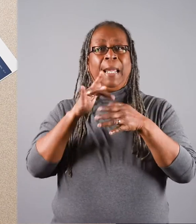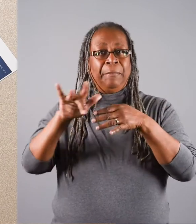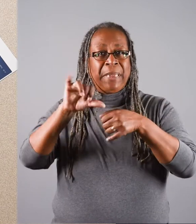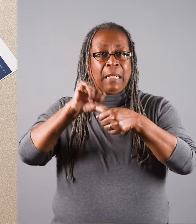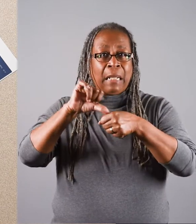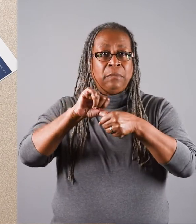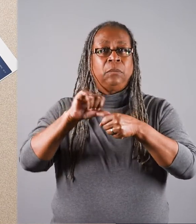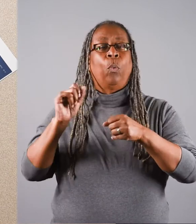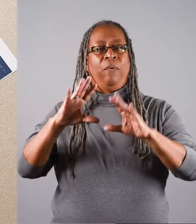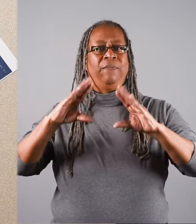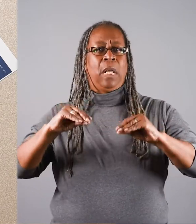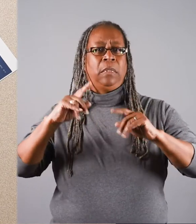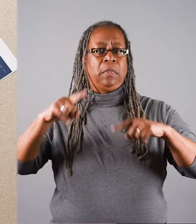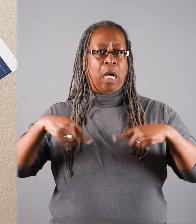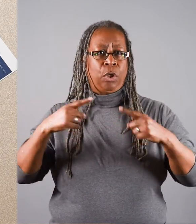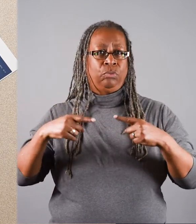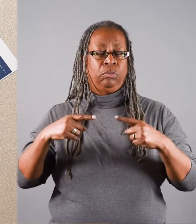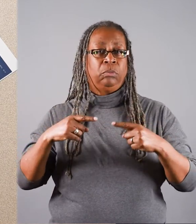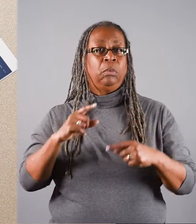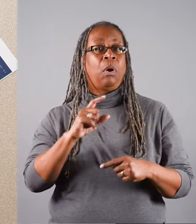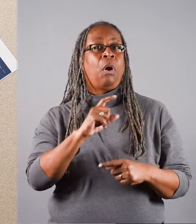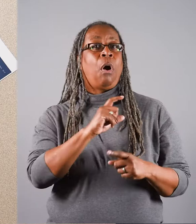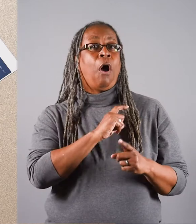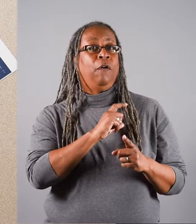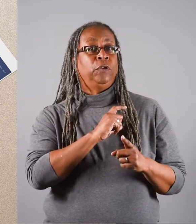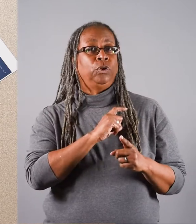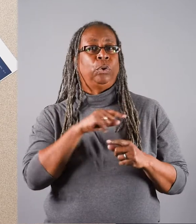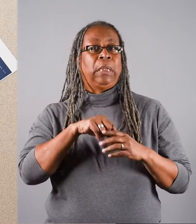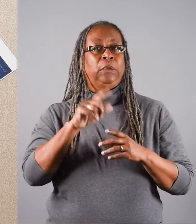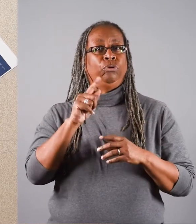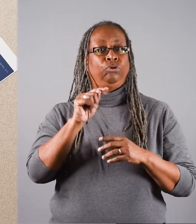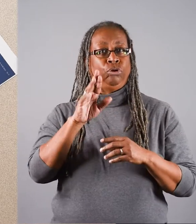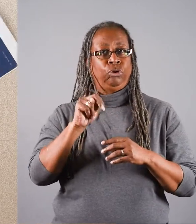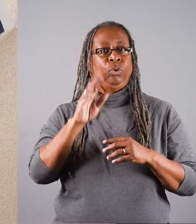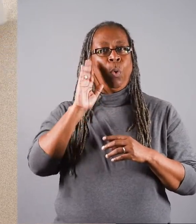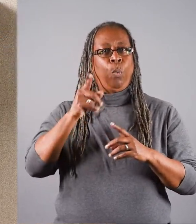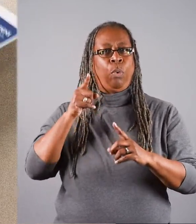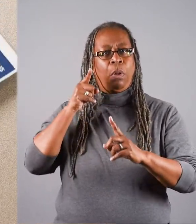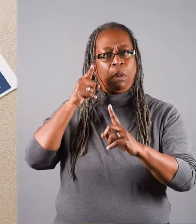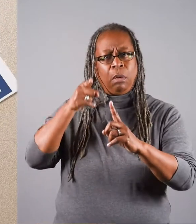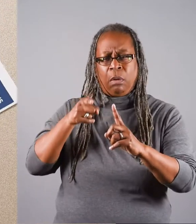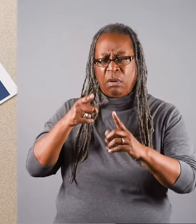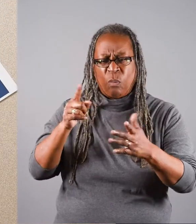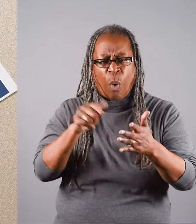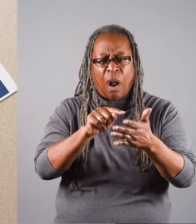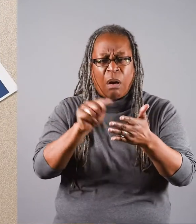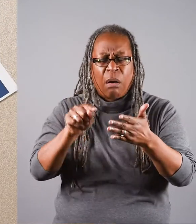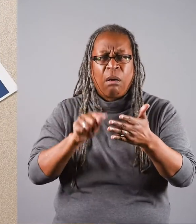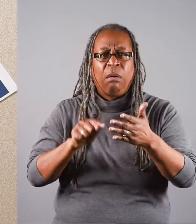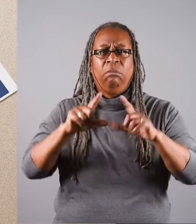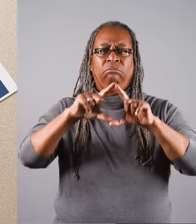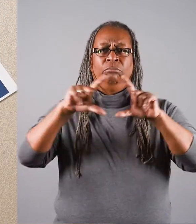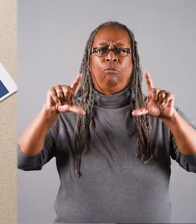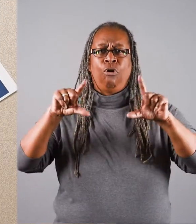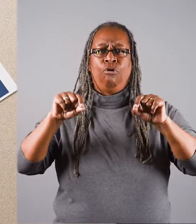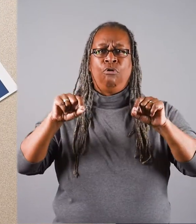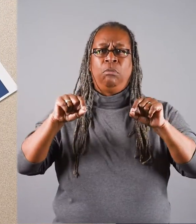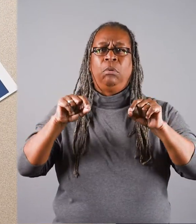or a flat tire. The officer, in turn, can point to symbols on the card to tell you why you are being